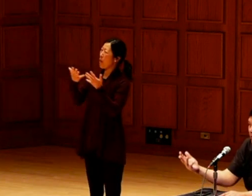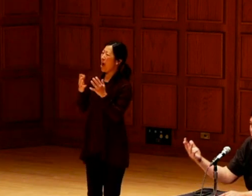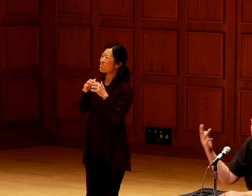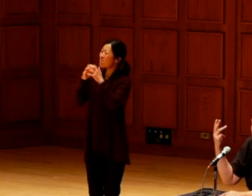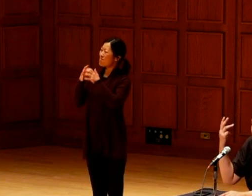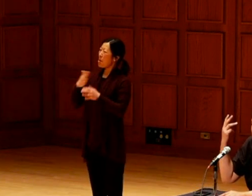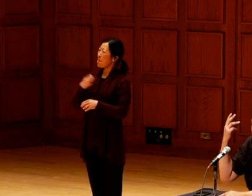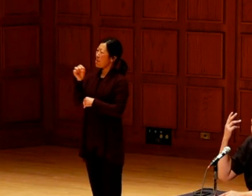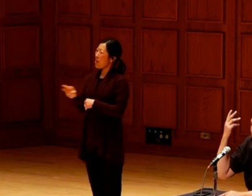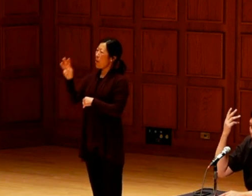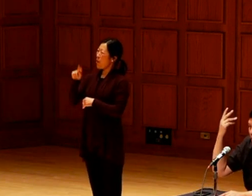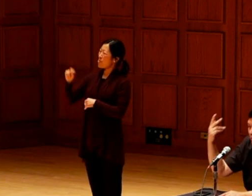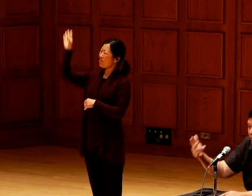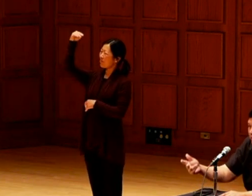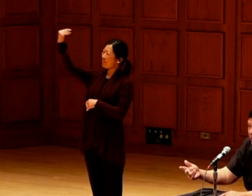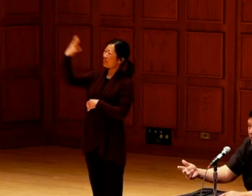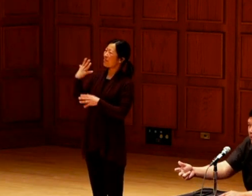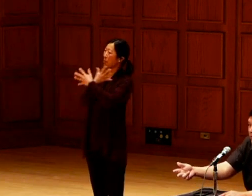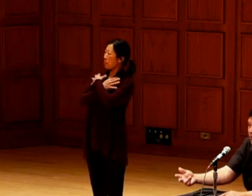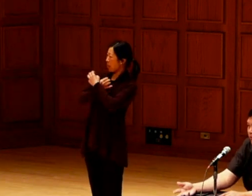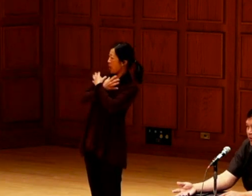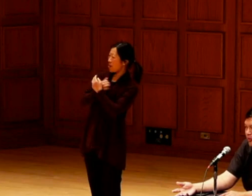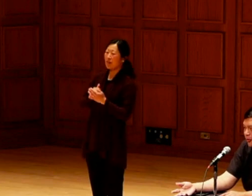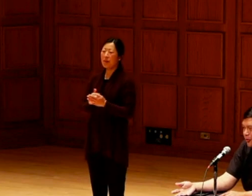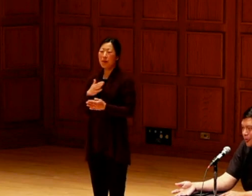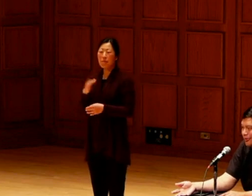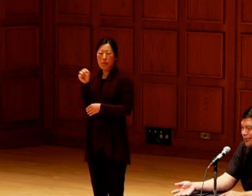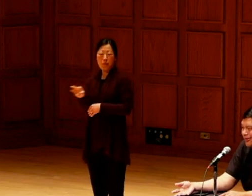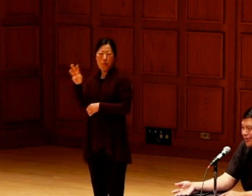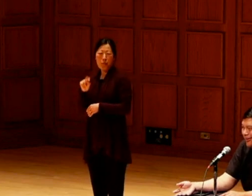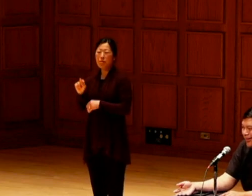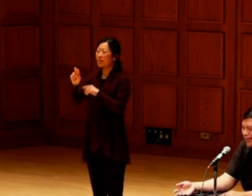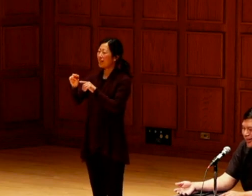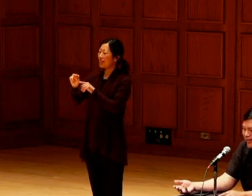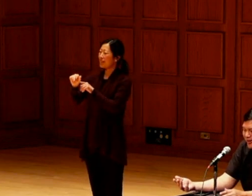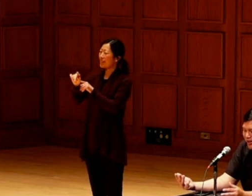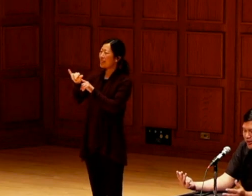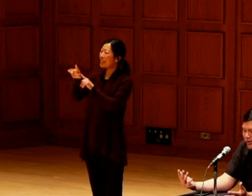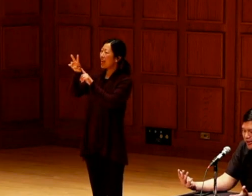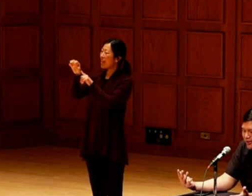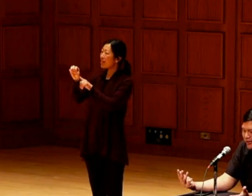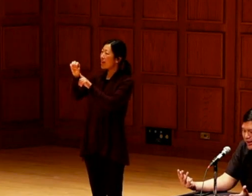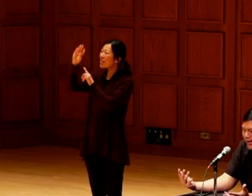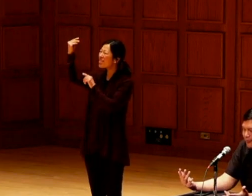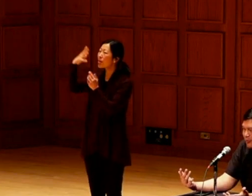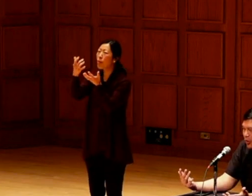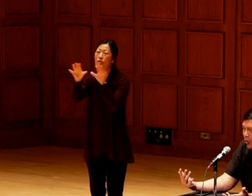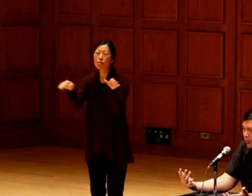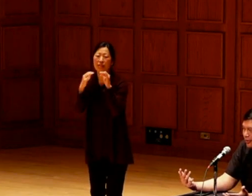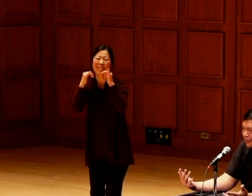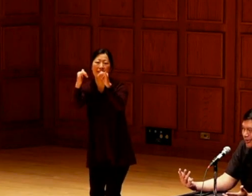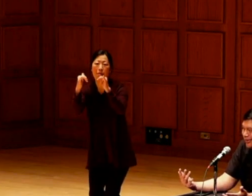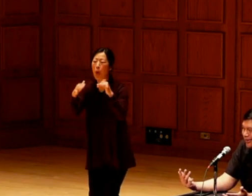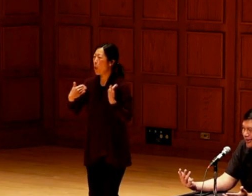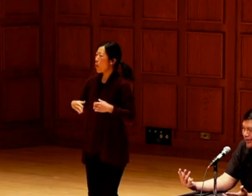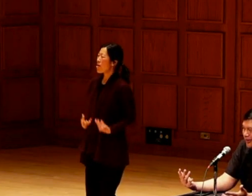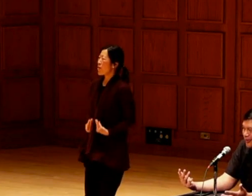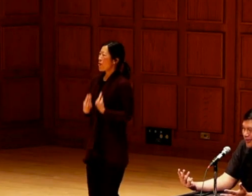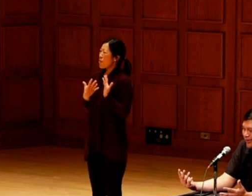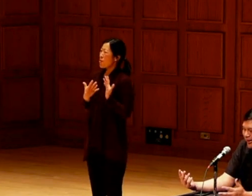I want to create my own Solar Bear.